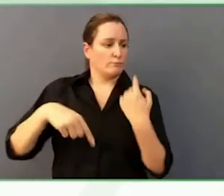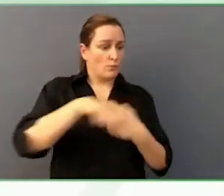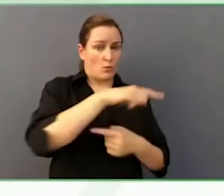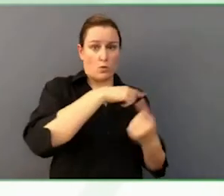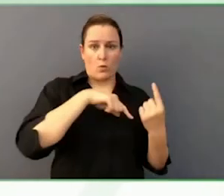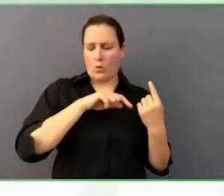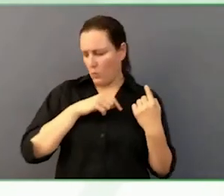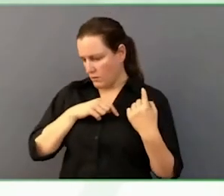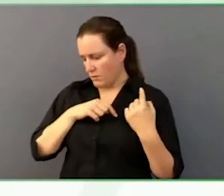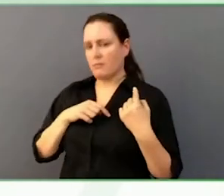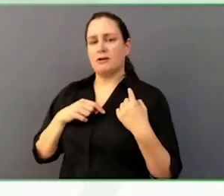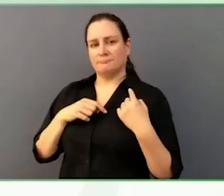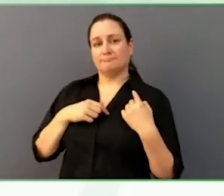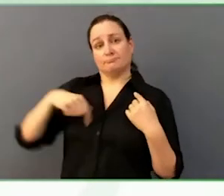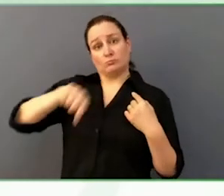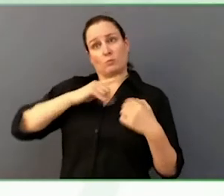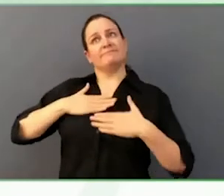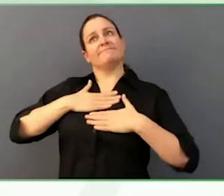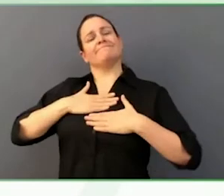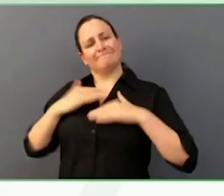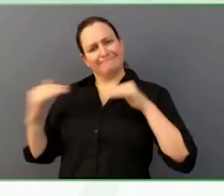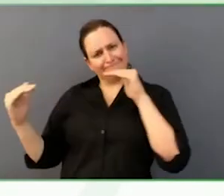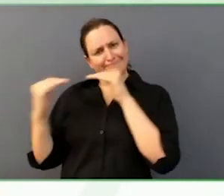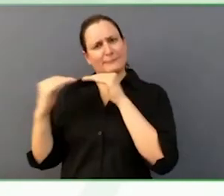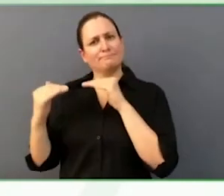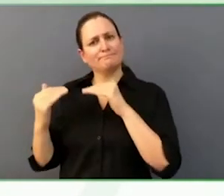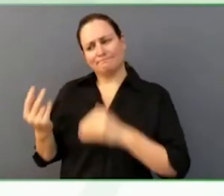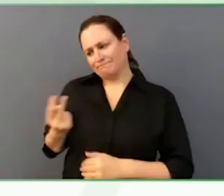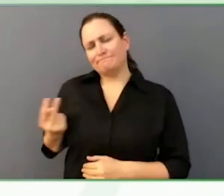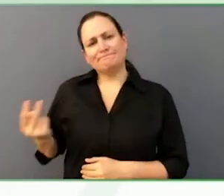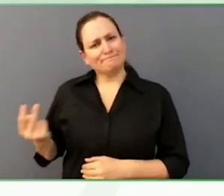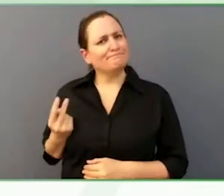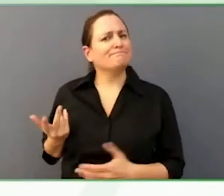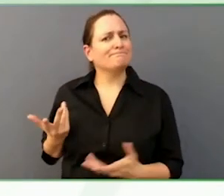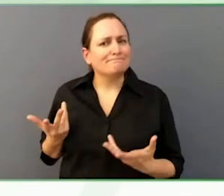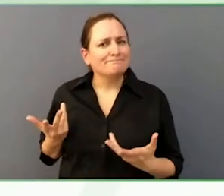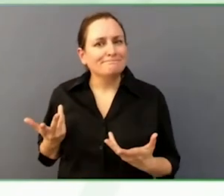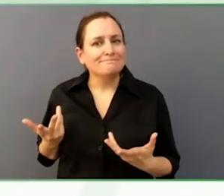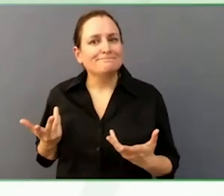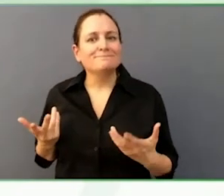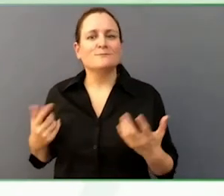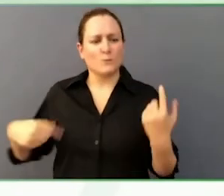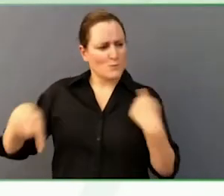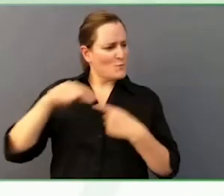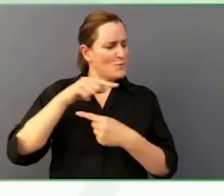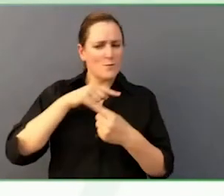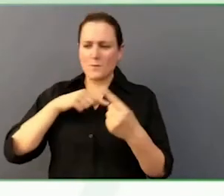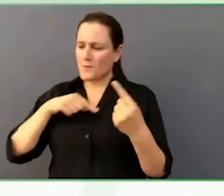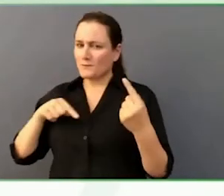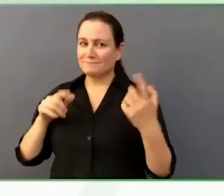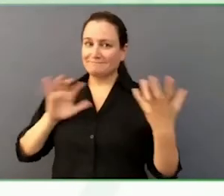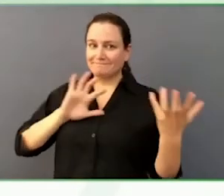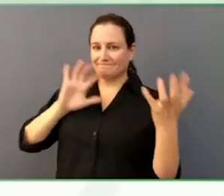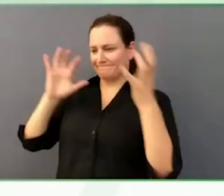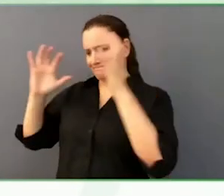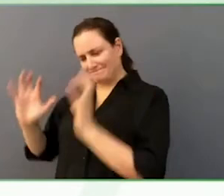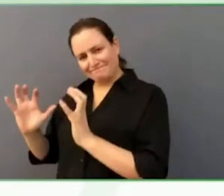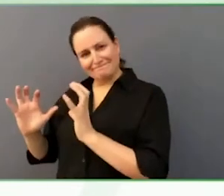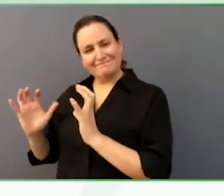And Laura, maybe you can describe what it is like when we all sit down together with Nicholas, and what that meeting kind of looks